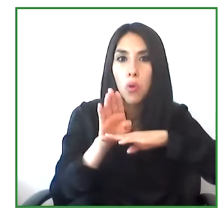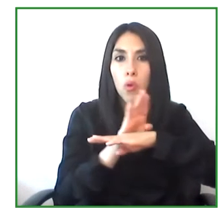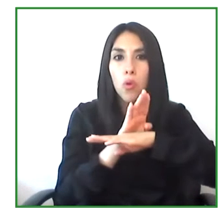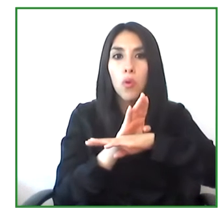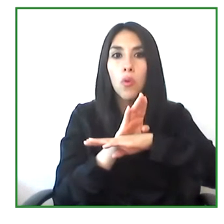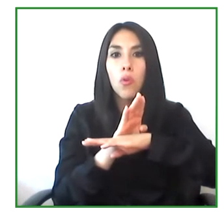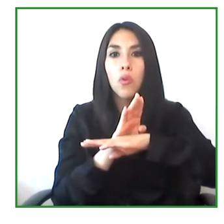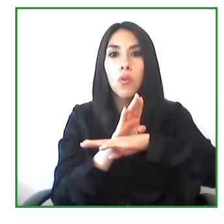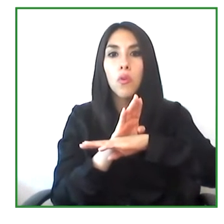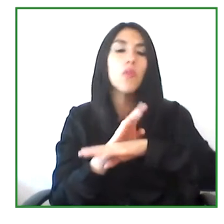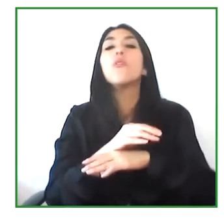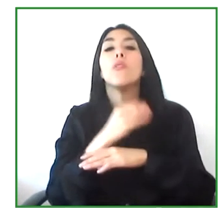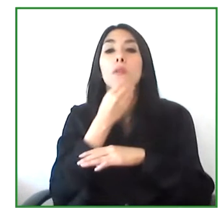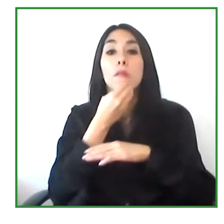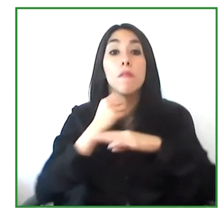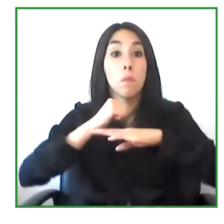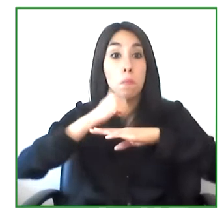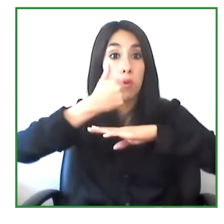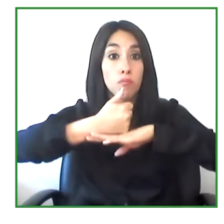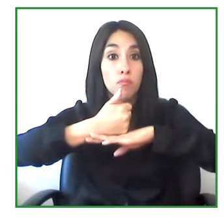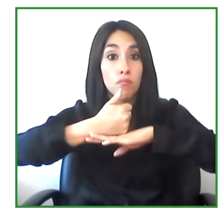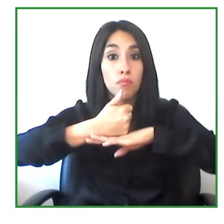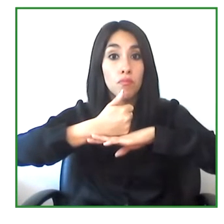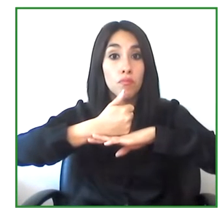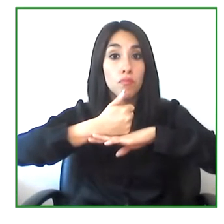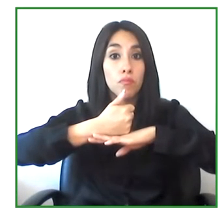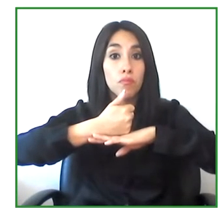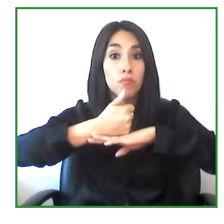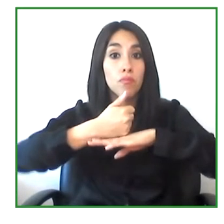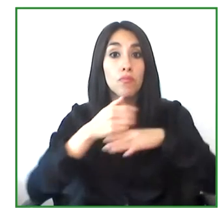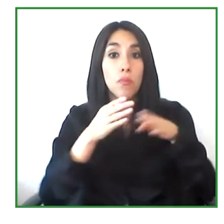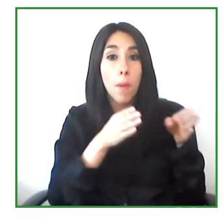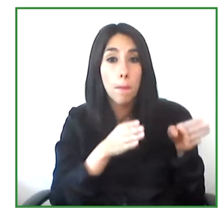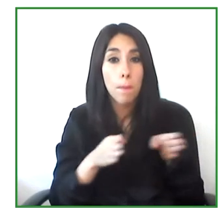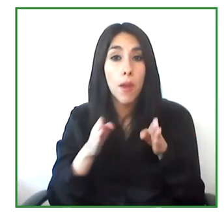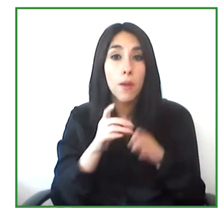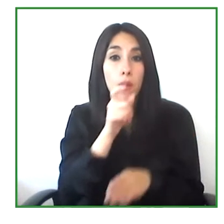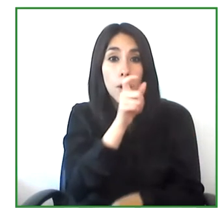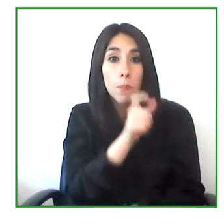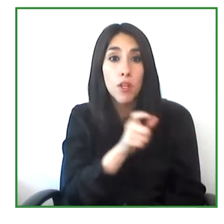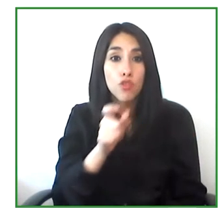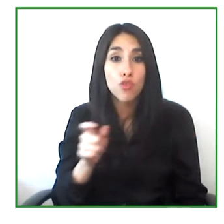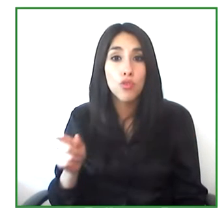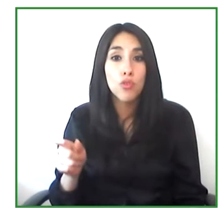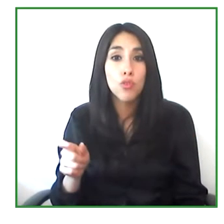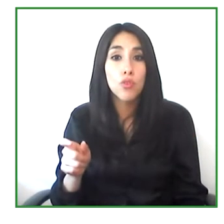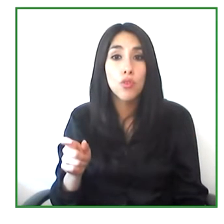in relation to the productivity of users. They have workers in